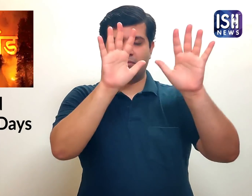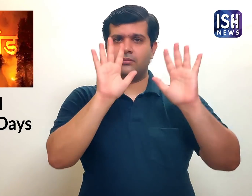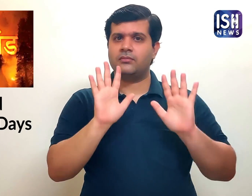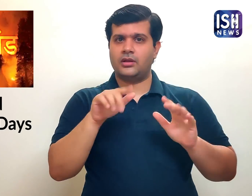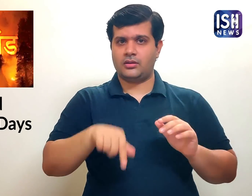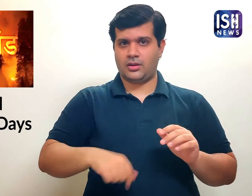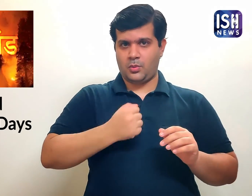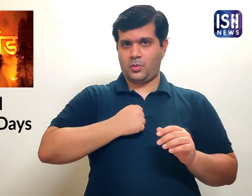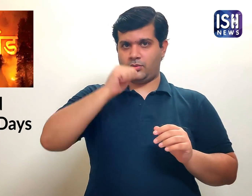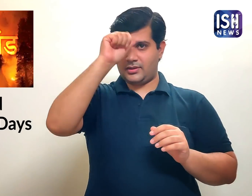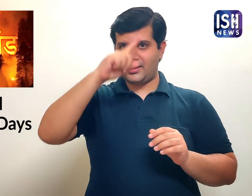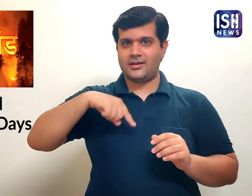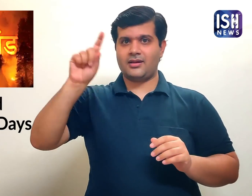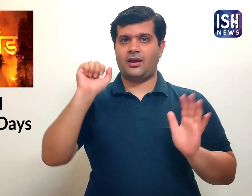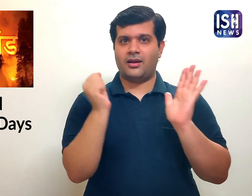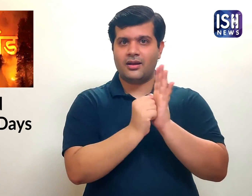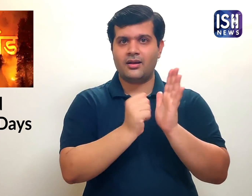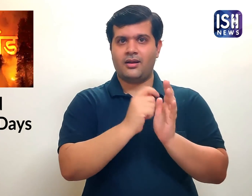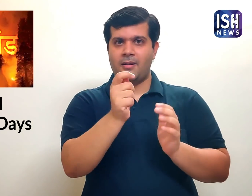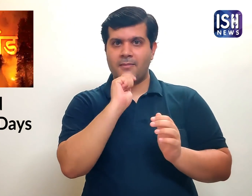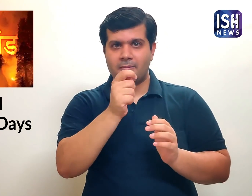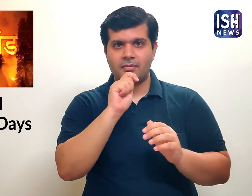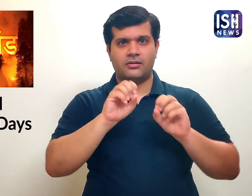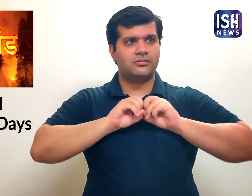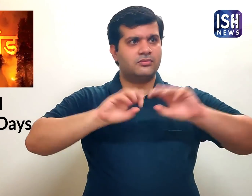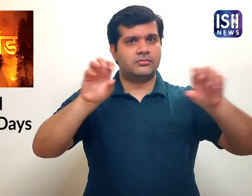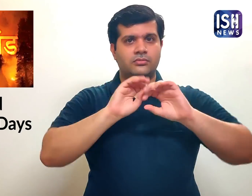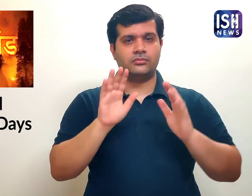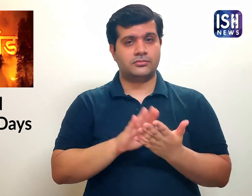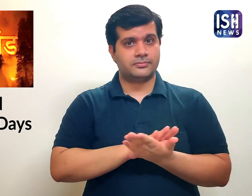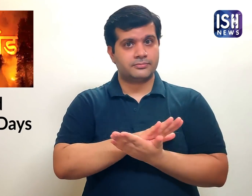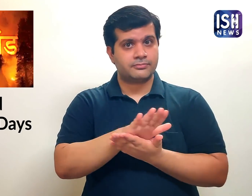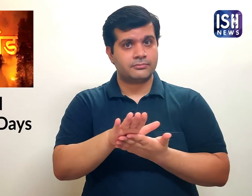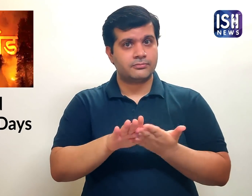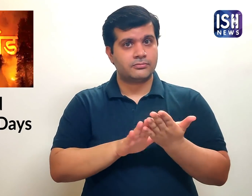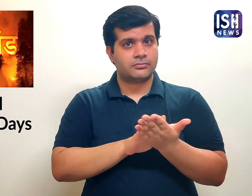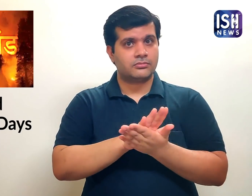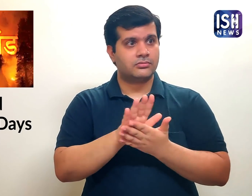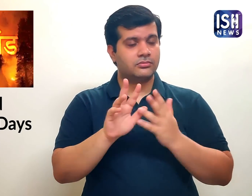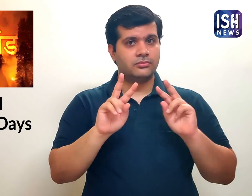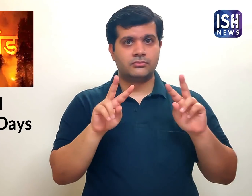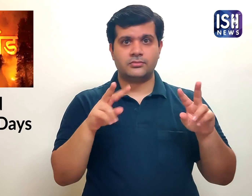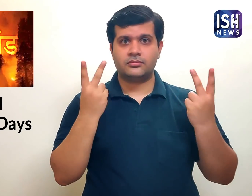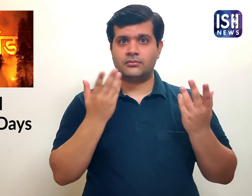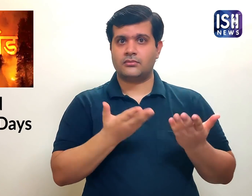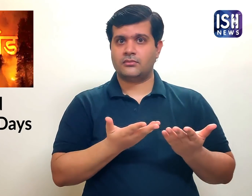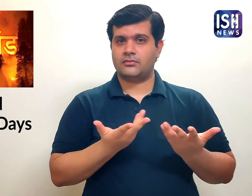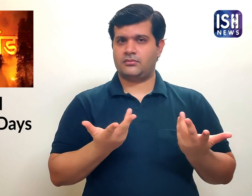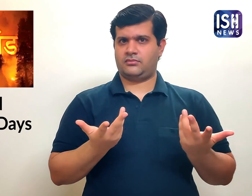But the Indian media has not covered the news at all.